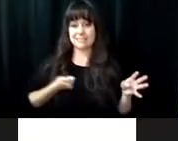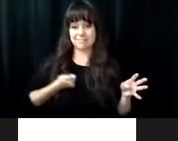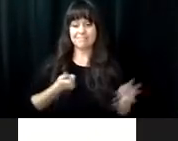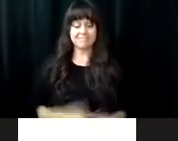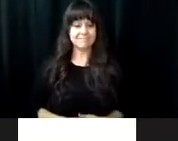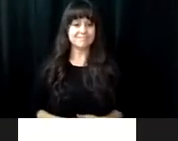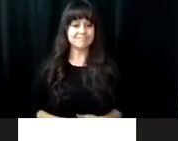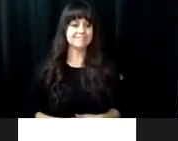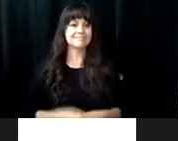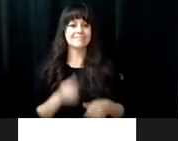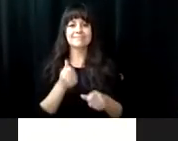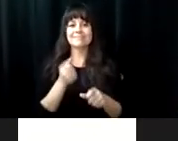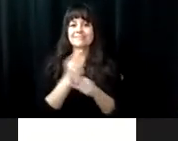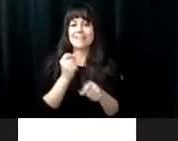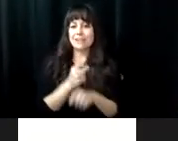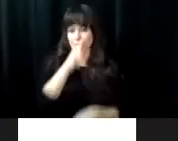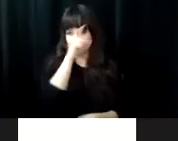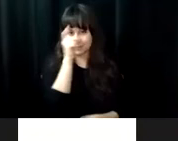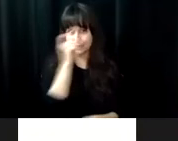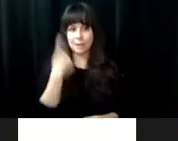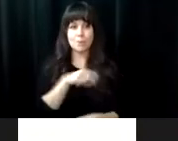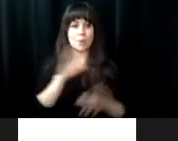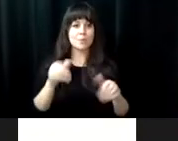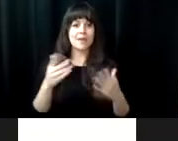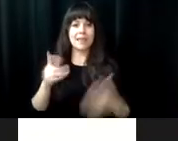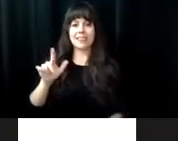yard. It was 400 feet of fence that I did.